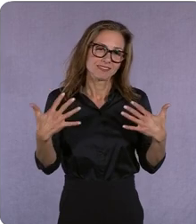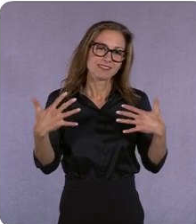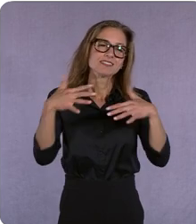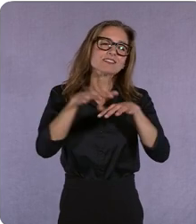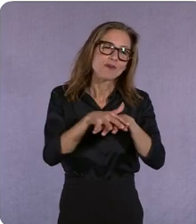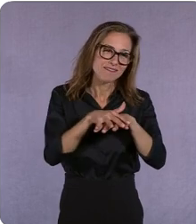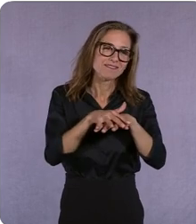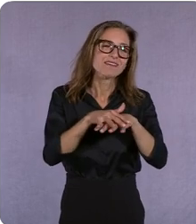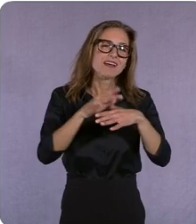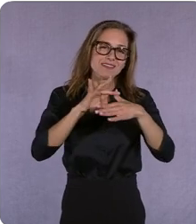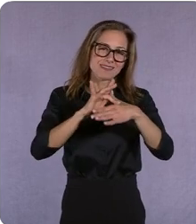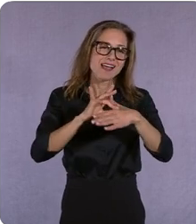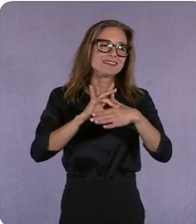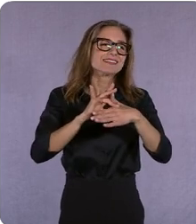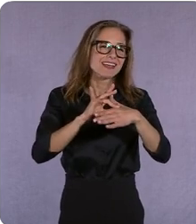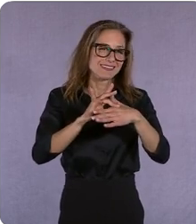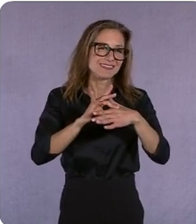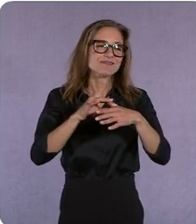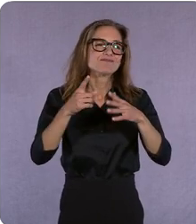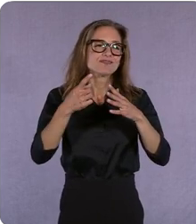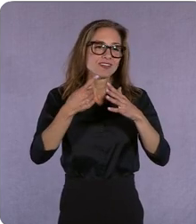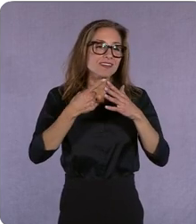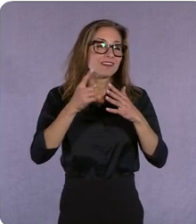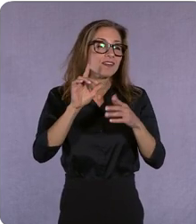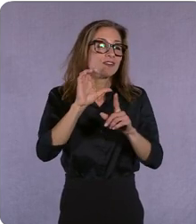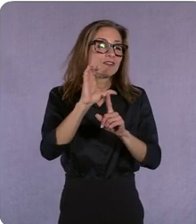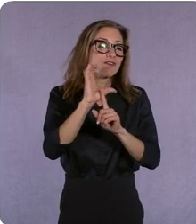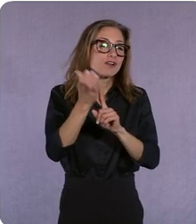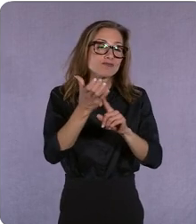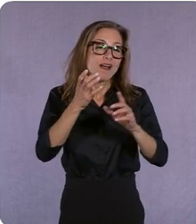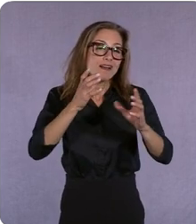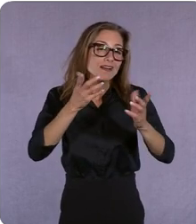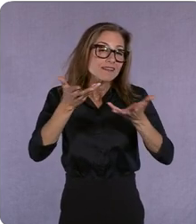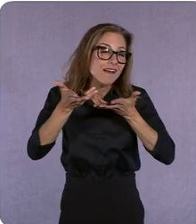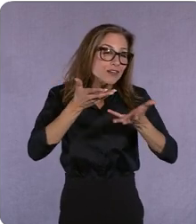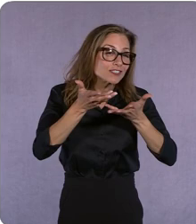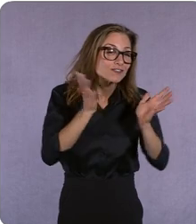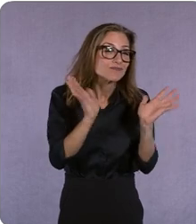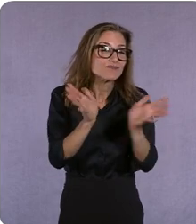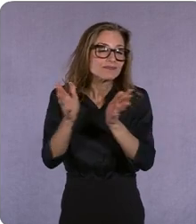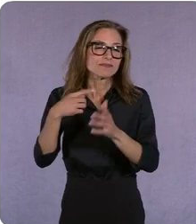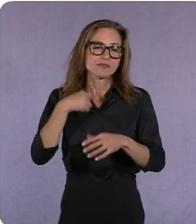conversation and uh we thought there's an opportunity to build an integrated media company